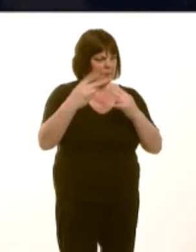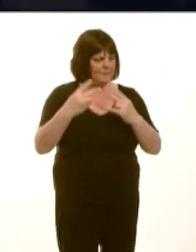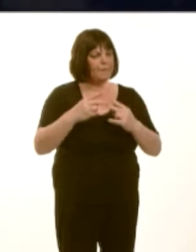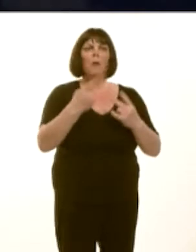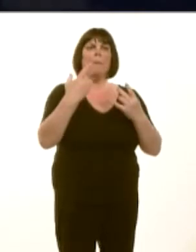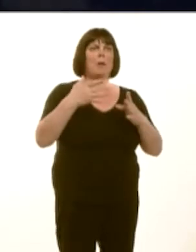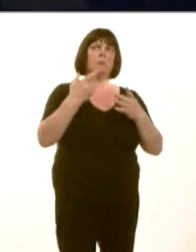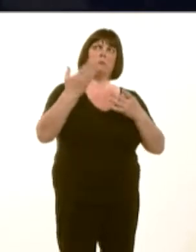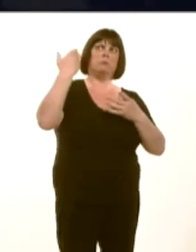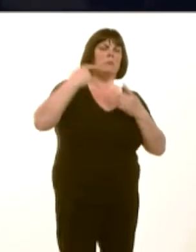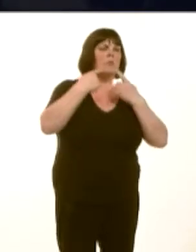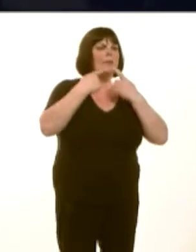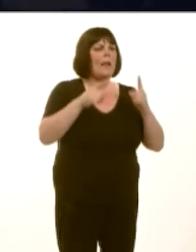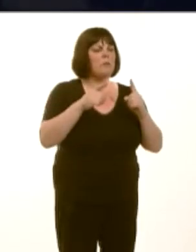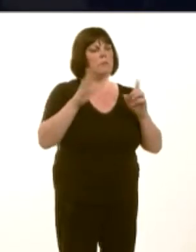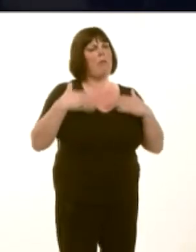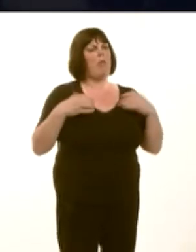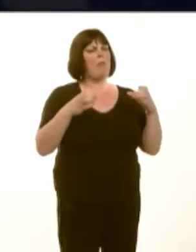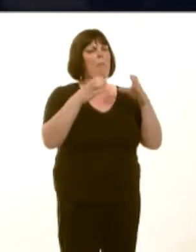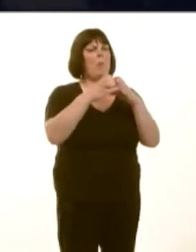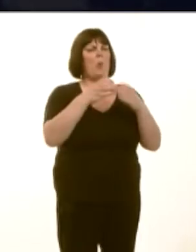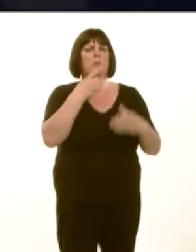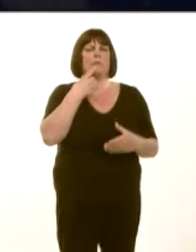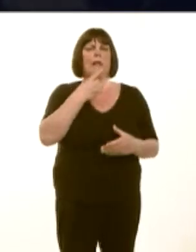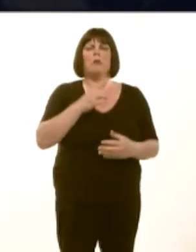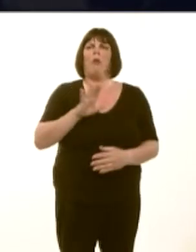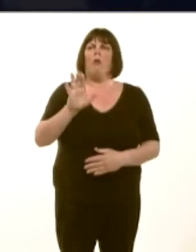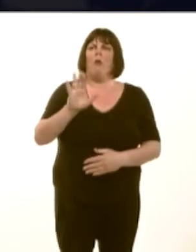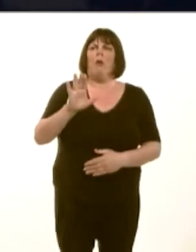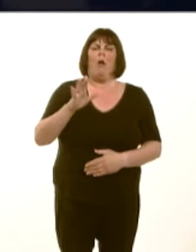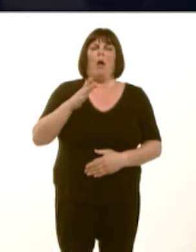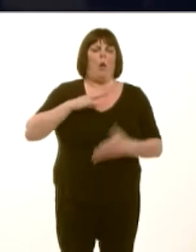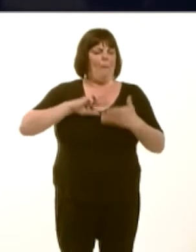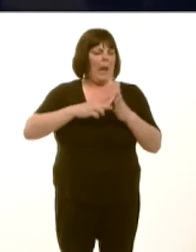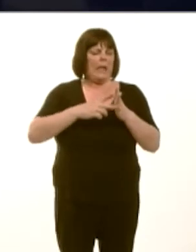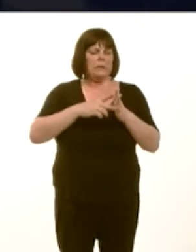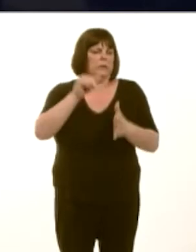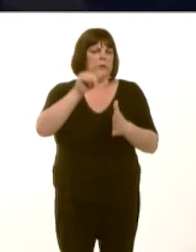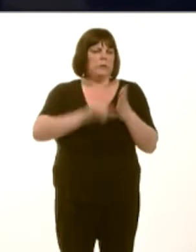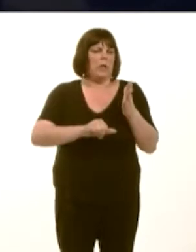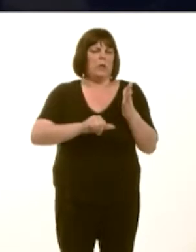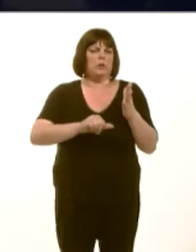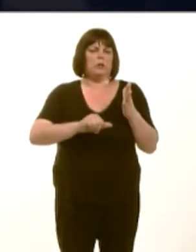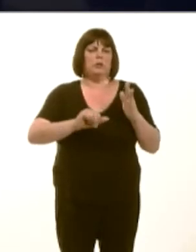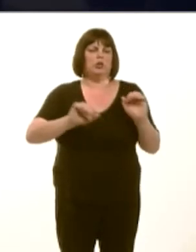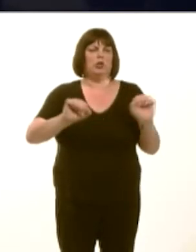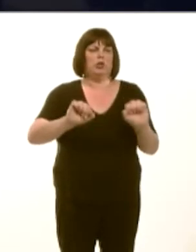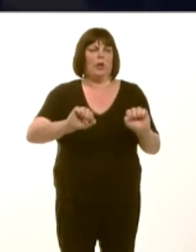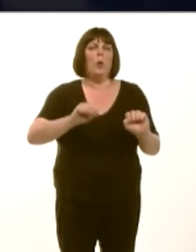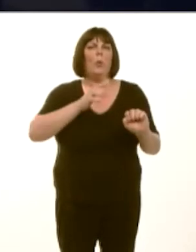mynd i weithredu ar eu cynlluniau tan i ganlyniad yr adolygiad yna gael ei gyhoeddi.